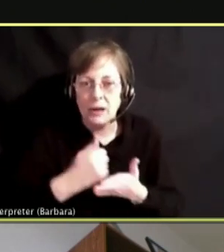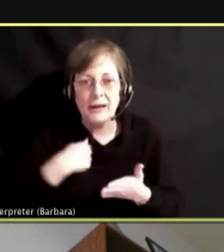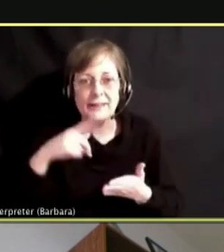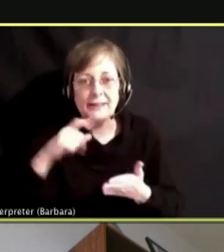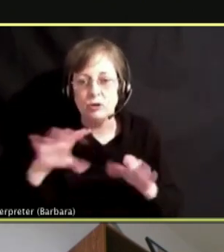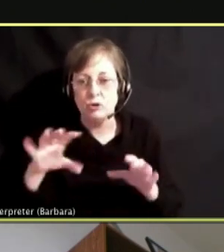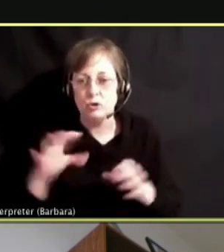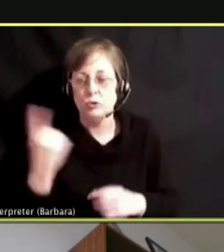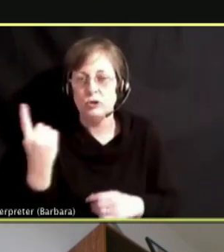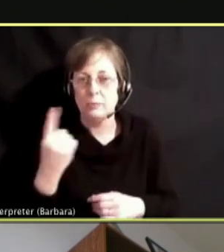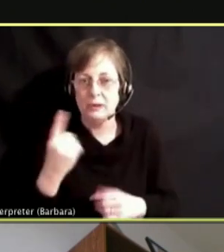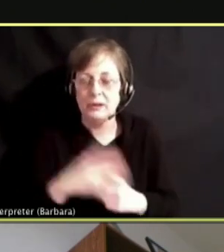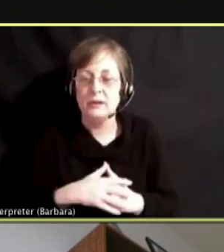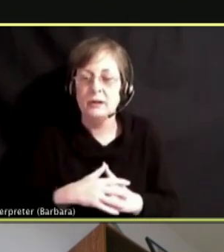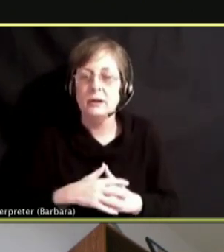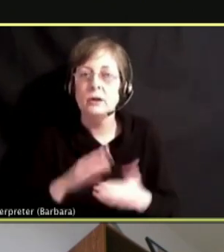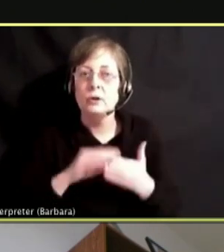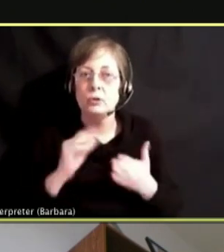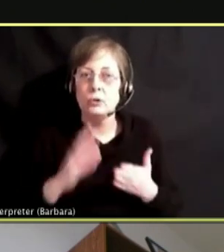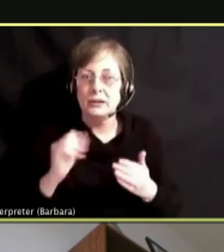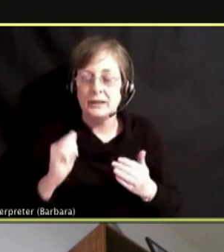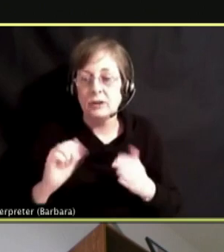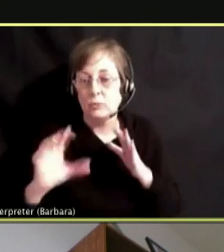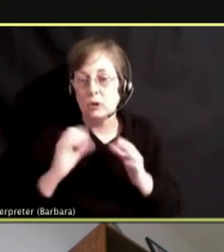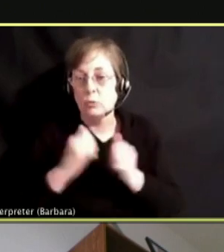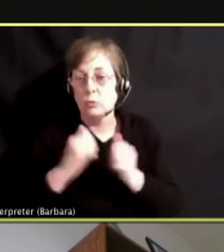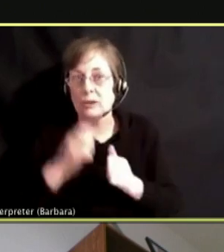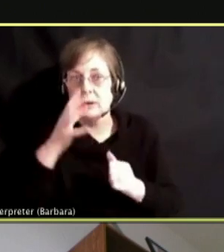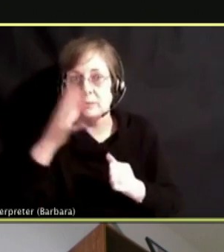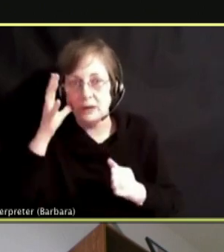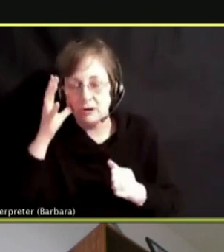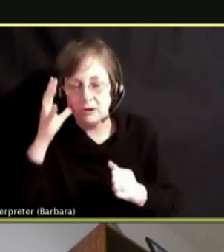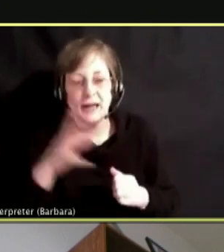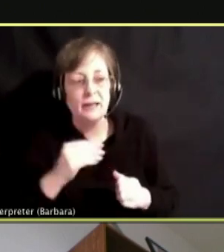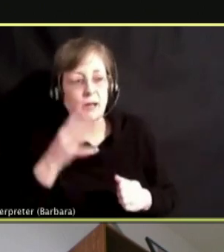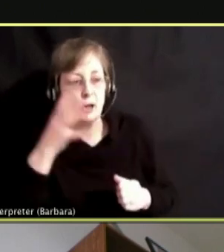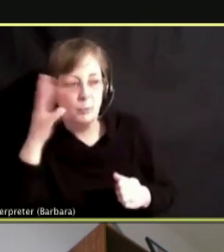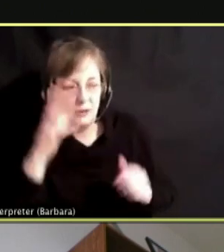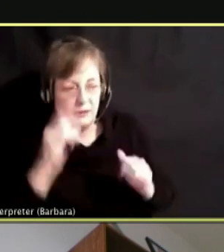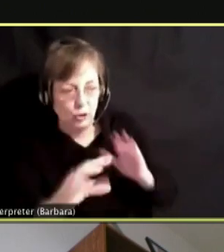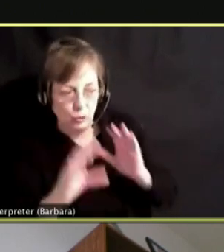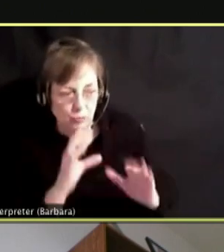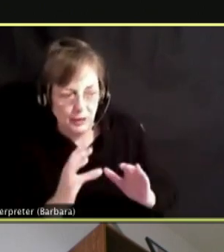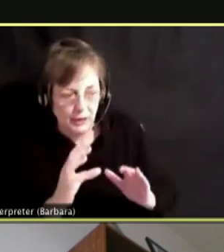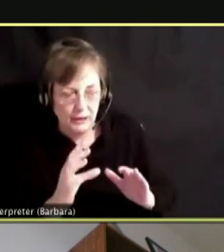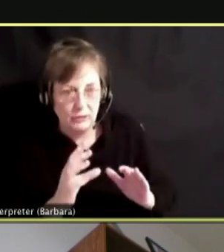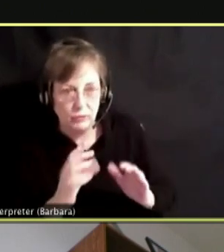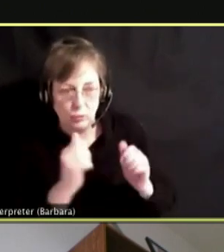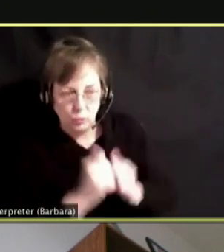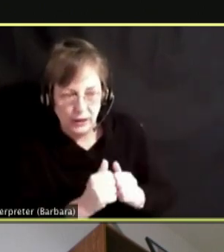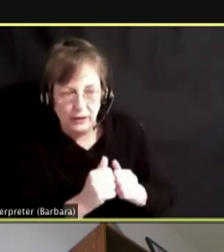AND SO STUDENTS CAN COMMUNICATE UP AND PARENTS CAN COMMUNICATE DOWN TO THEIR CHILDREN TO